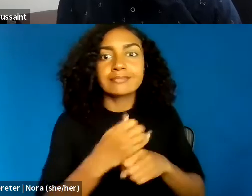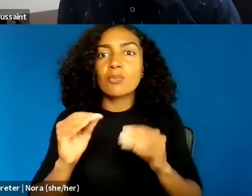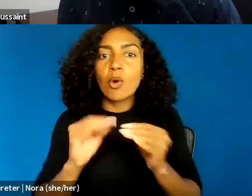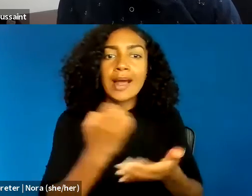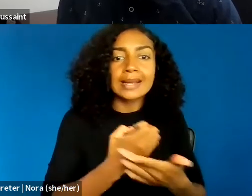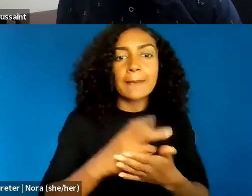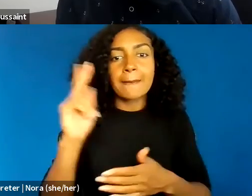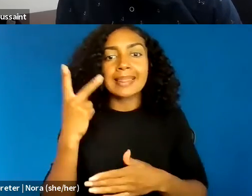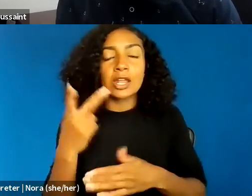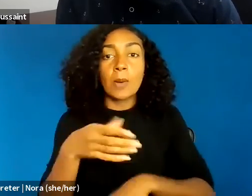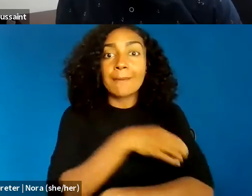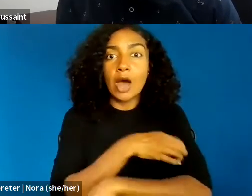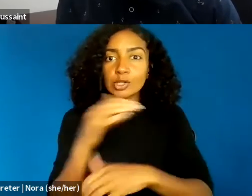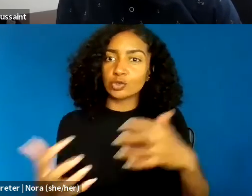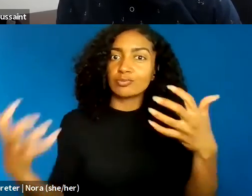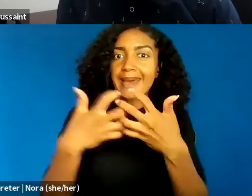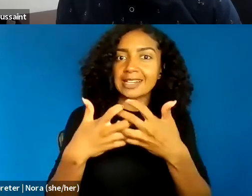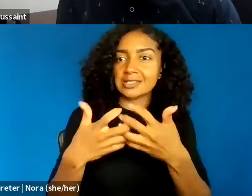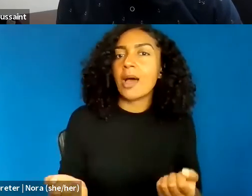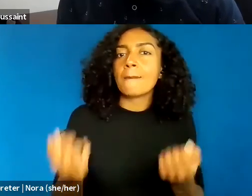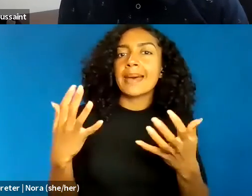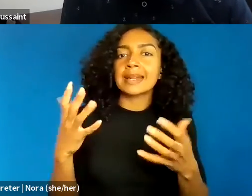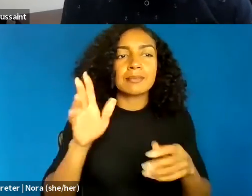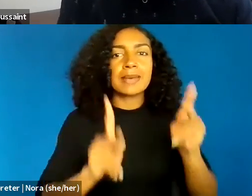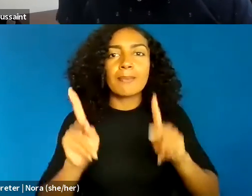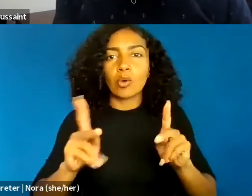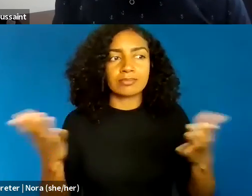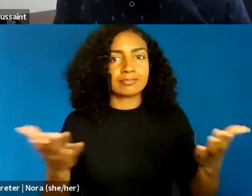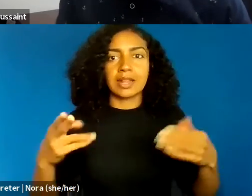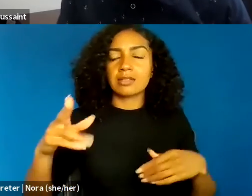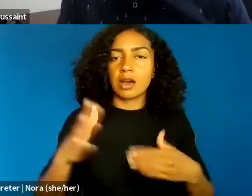And more specifically, how could some of the problems we've been wrestling with